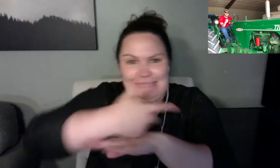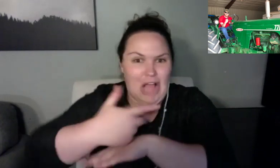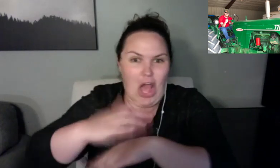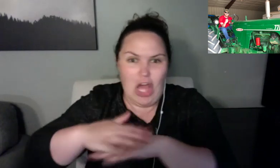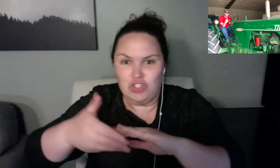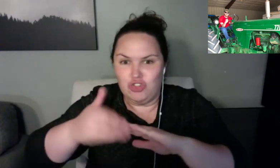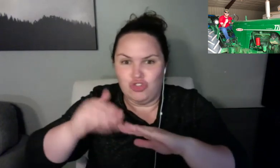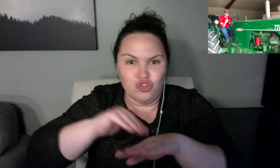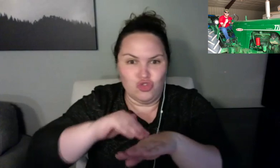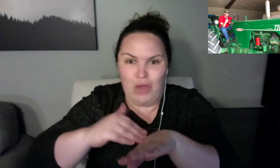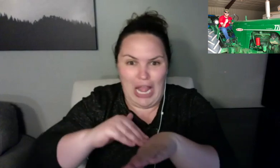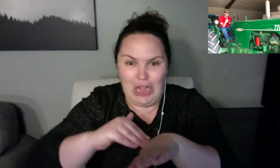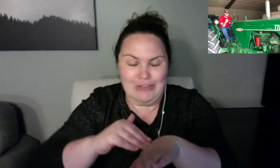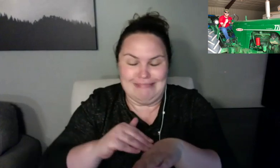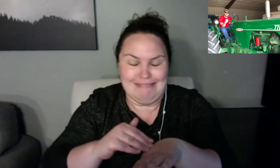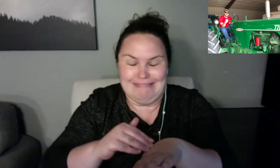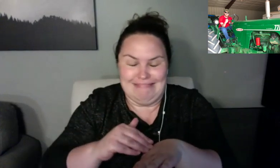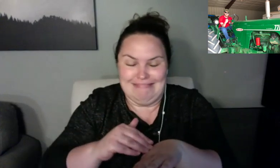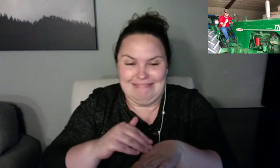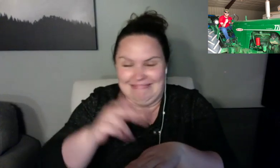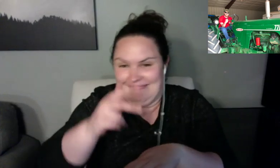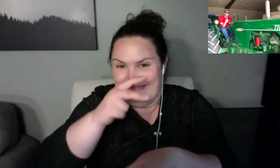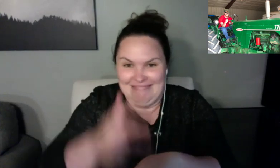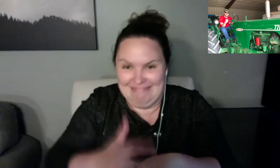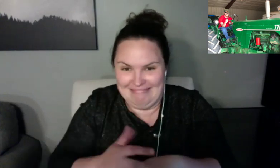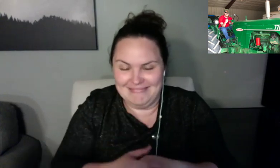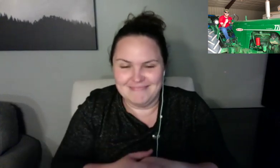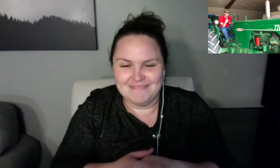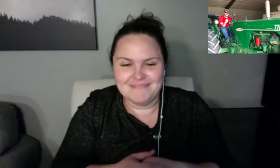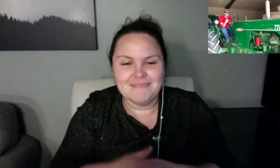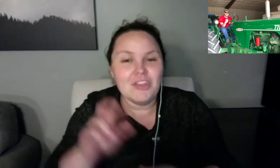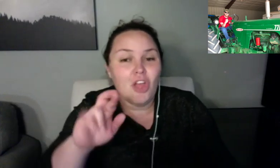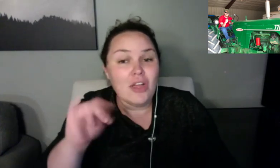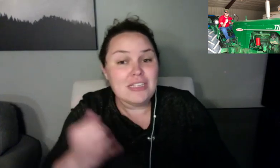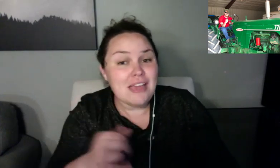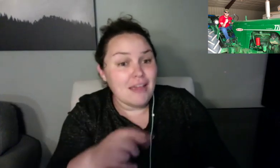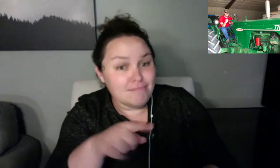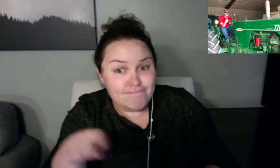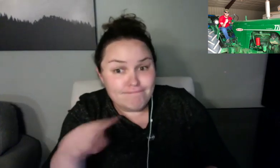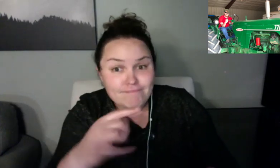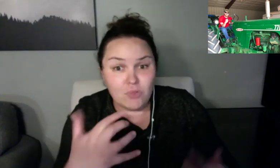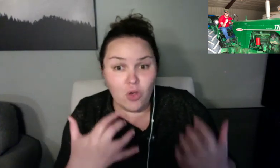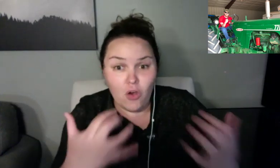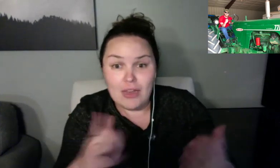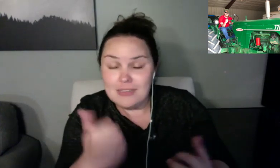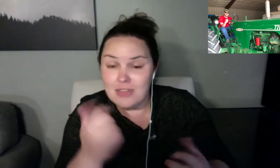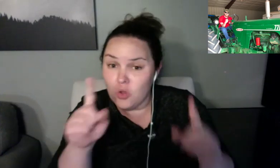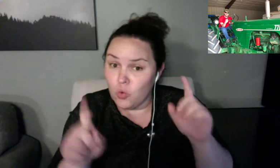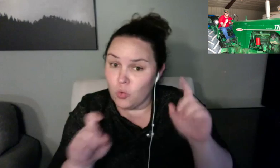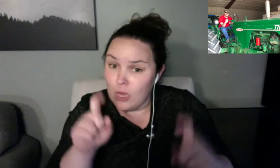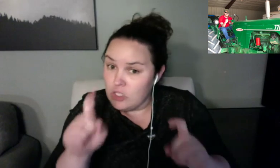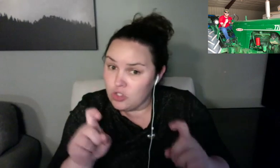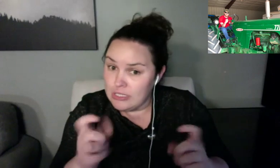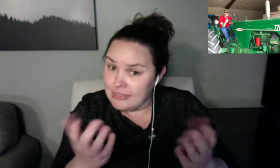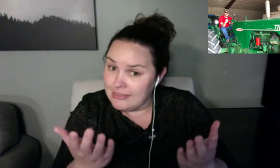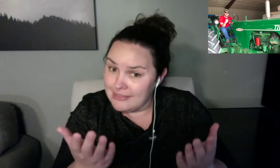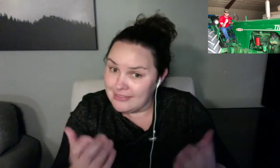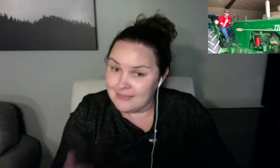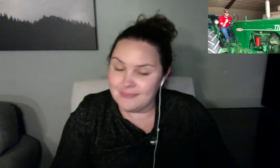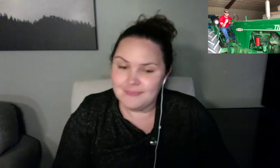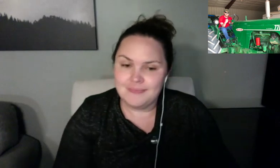Jen: And Ashley asked what's your favorite thing to draw?